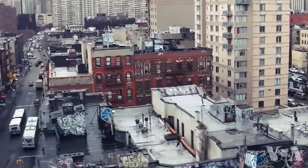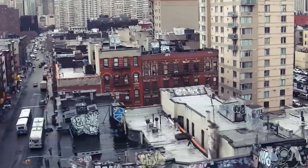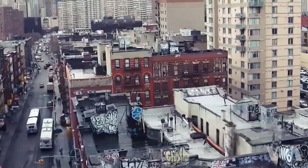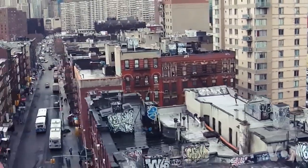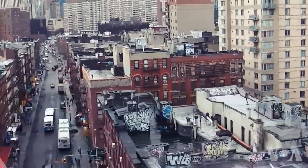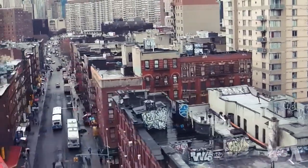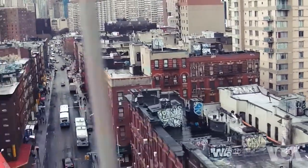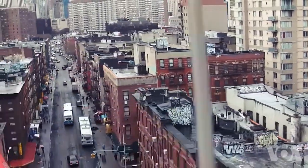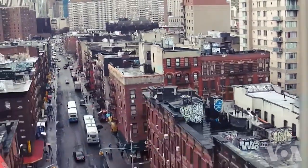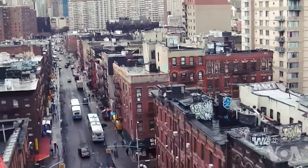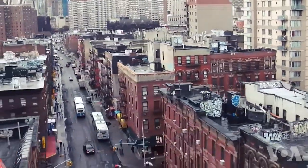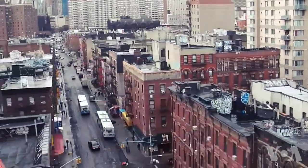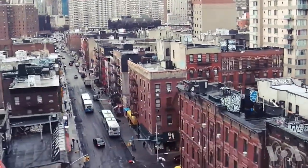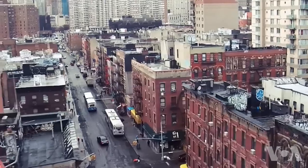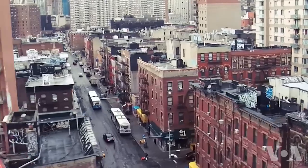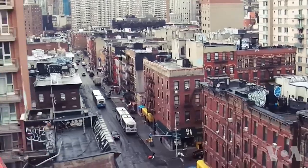I quickly realized that American and Russian sign languages are different.